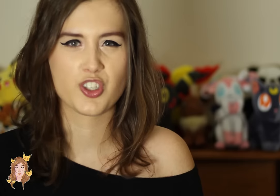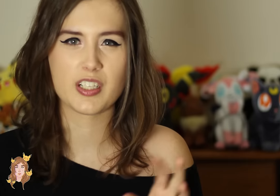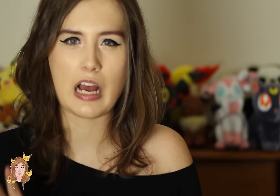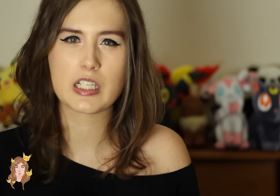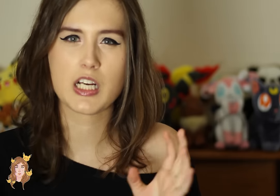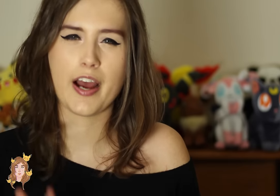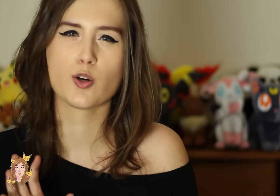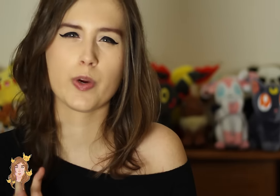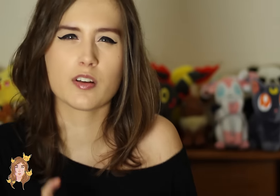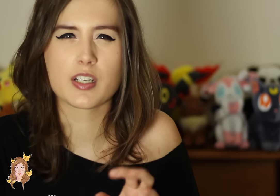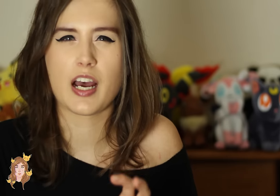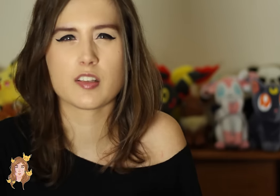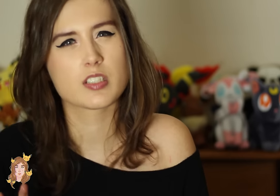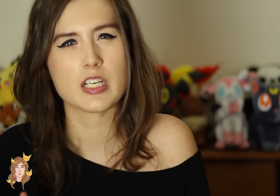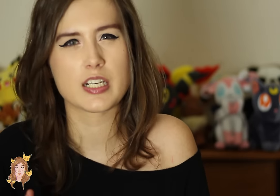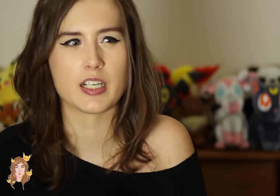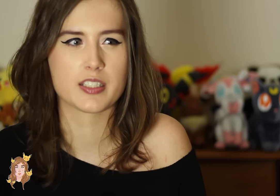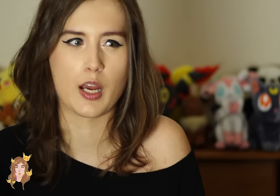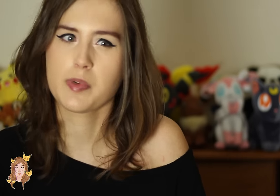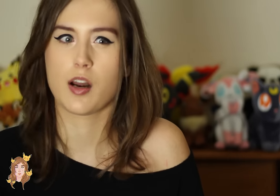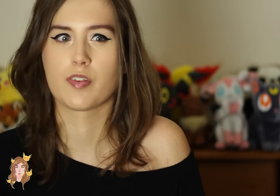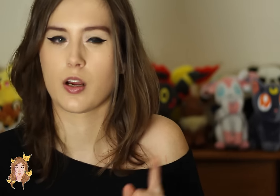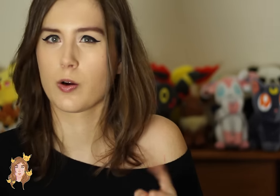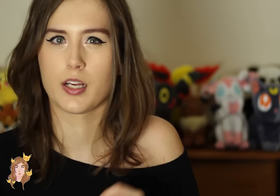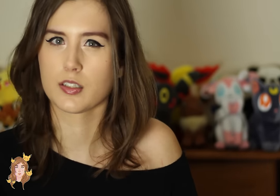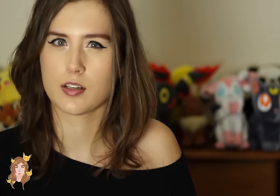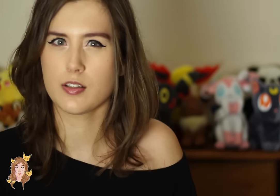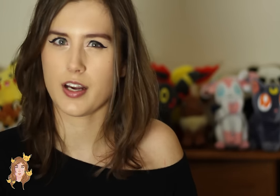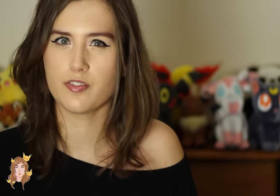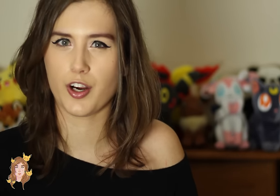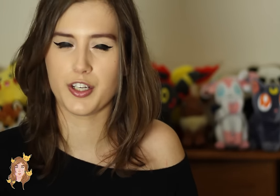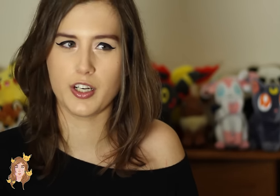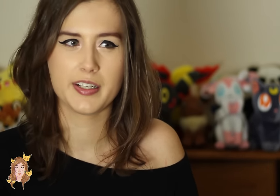She’s acting kind of weird and kind of sneaky and Sam’s kind of like, “Okay, this doesn’t sound very good.”